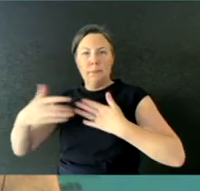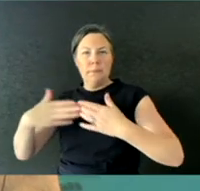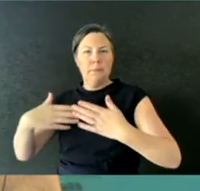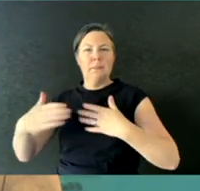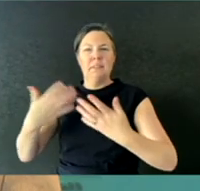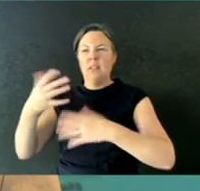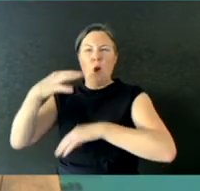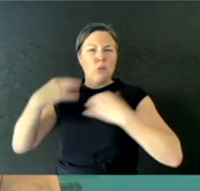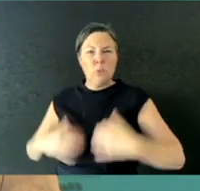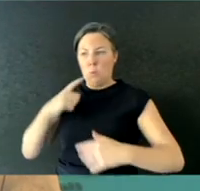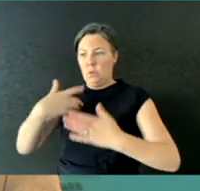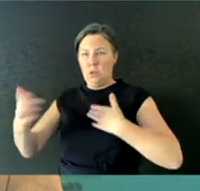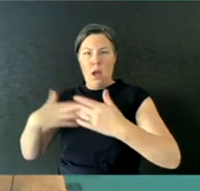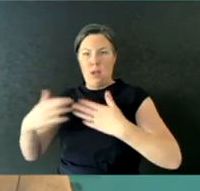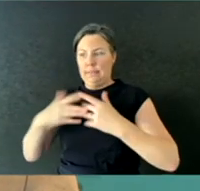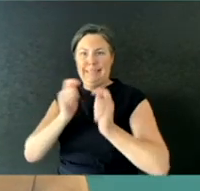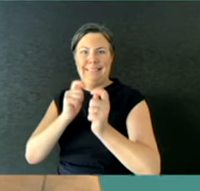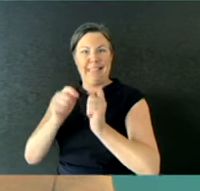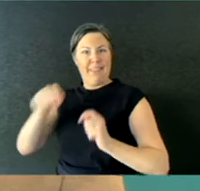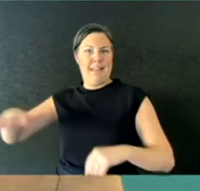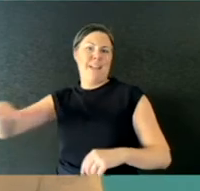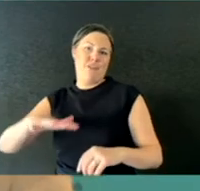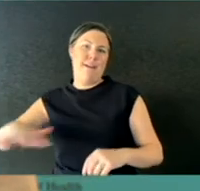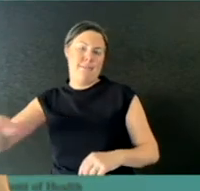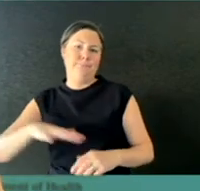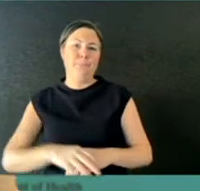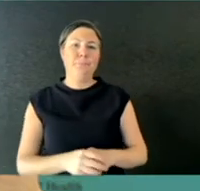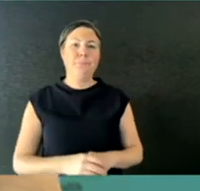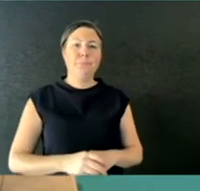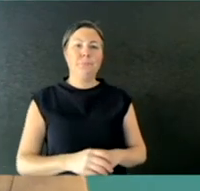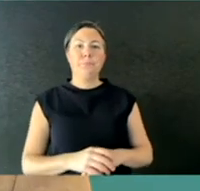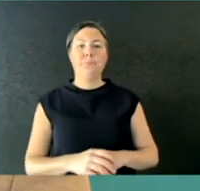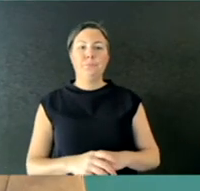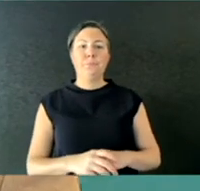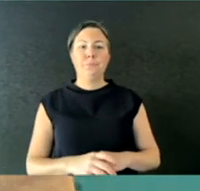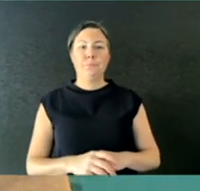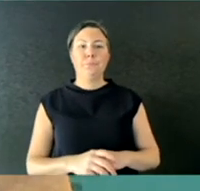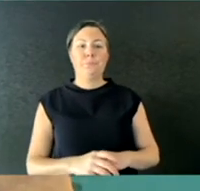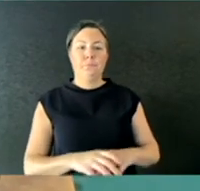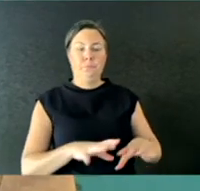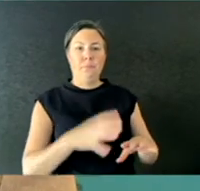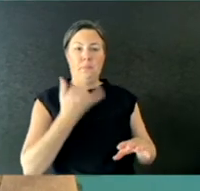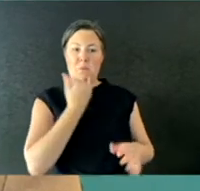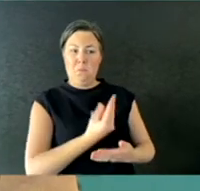And I'll just go back to the room, and if you like to stay on the line, I can offer you a couple more questions as well. Yes, Tamsin. QUESTION: